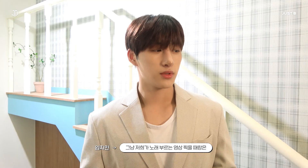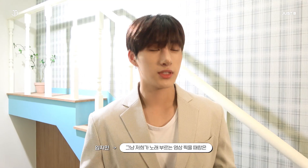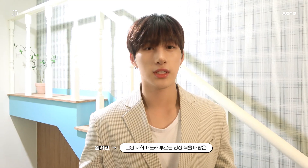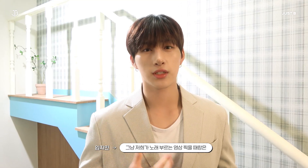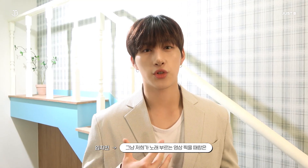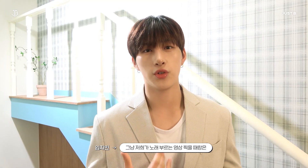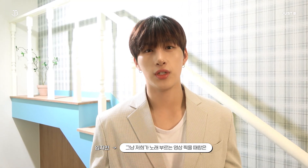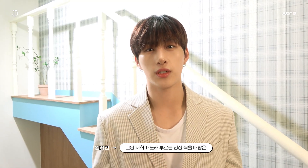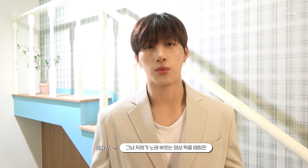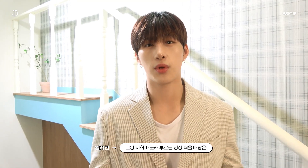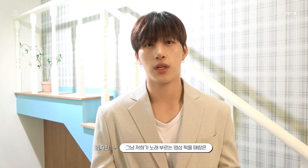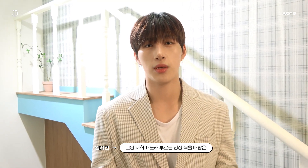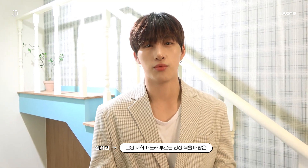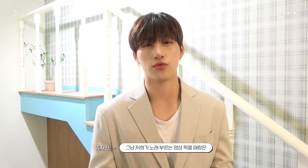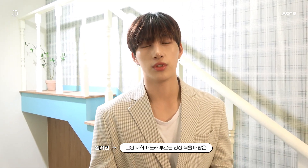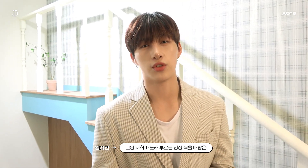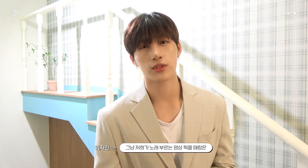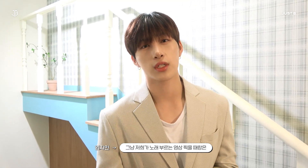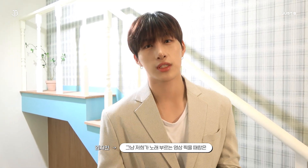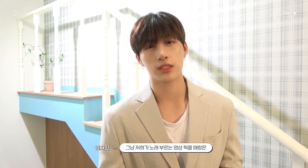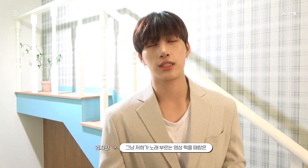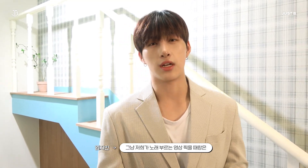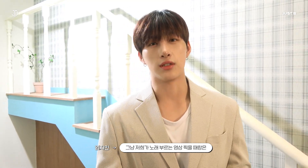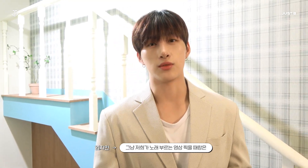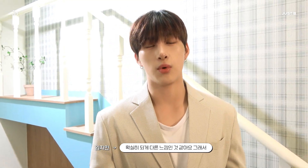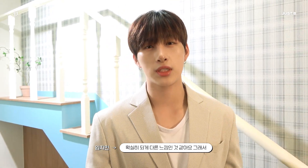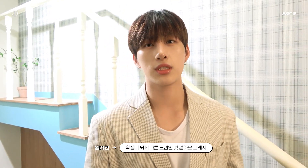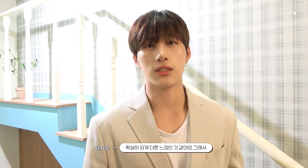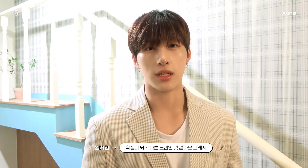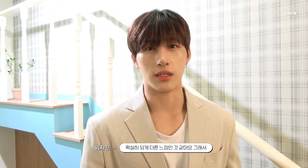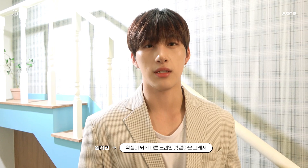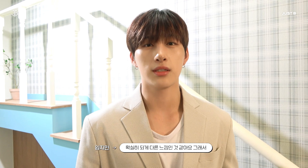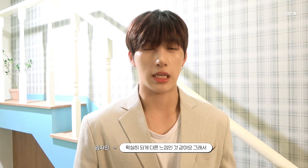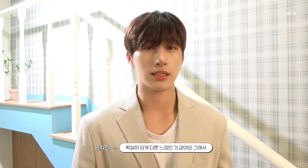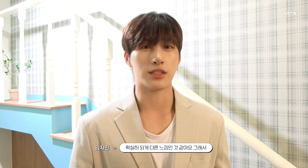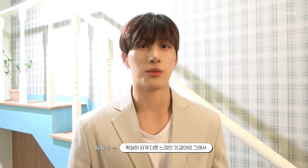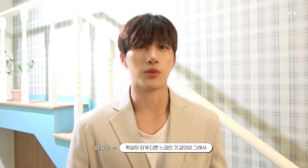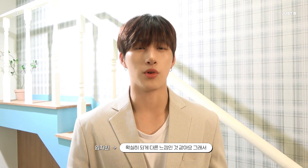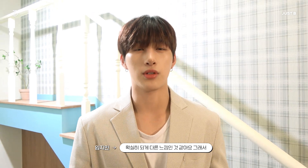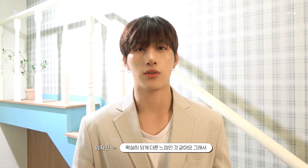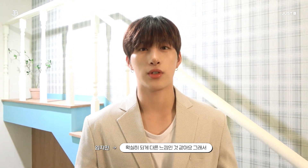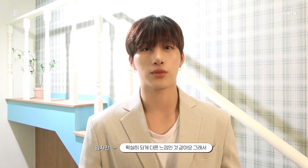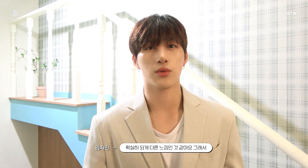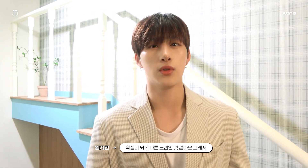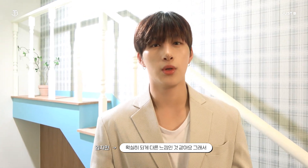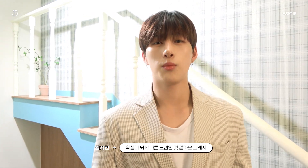It's definitely different from how we usually shoot videos of us singing So